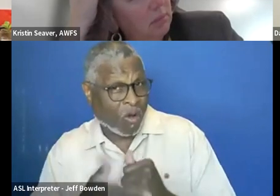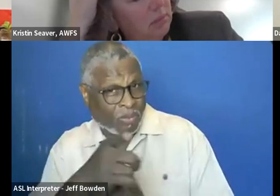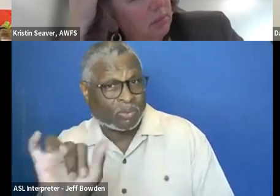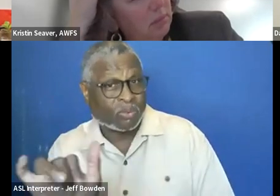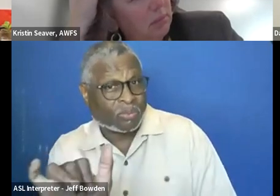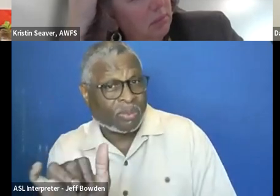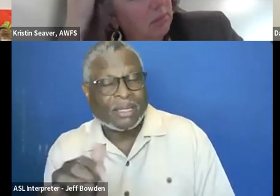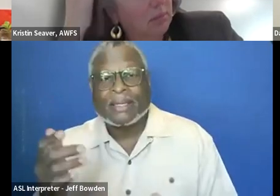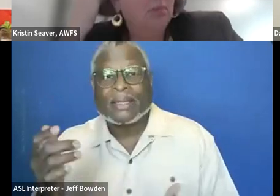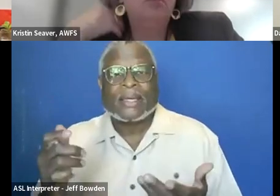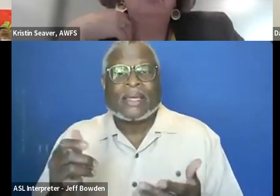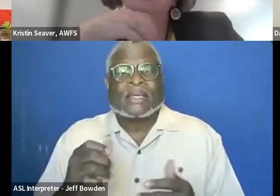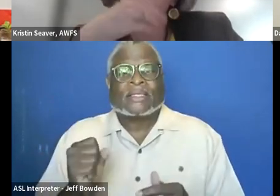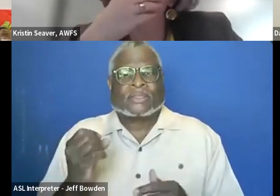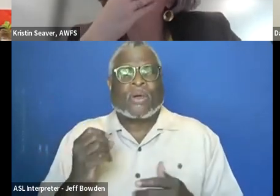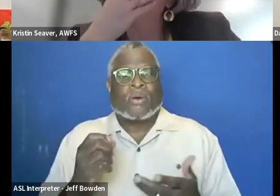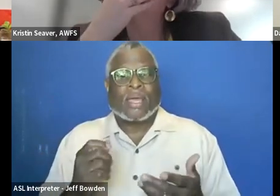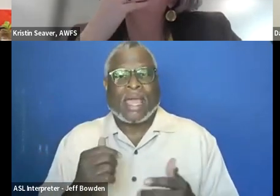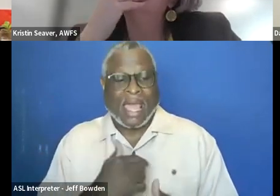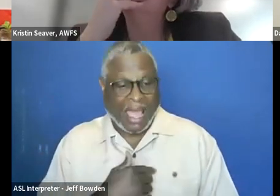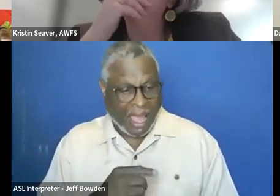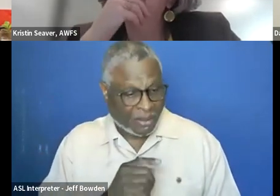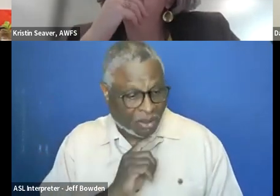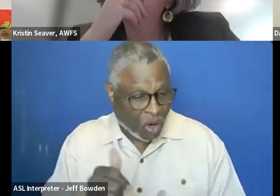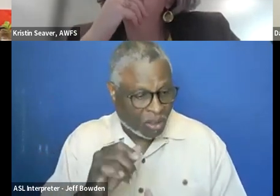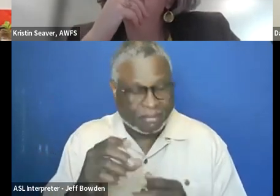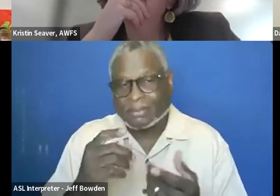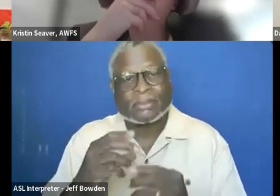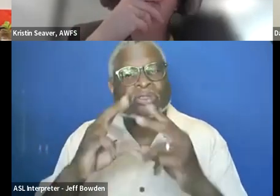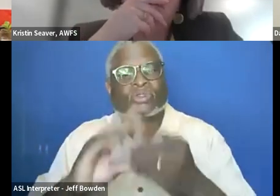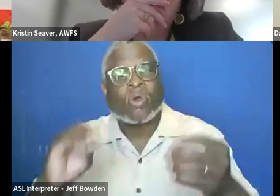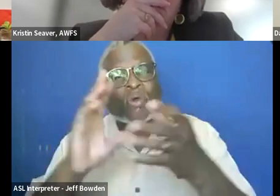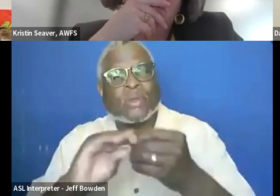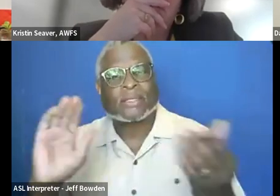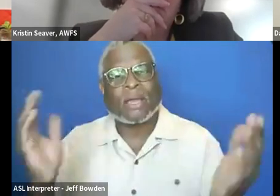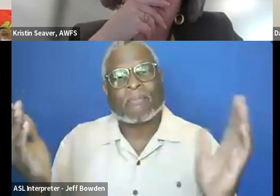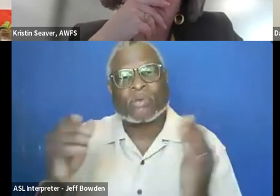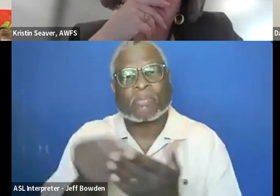So controlling analogy from some other procurement policies,